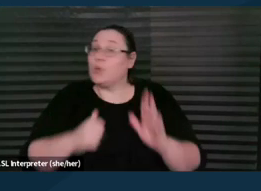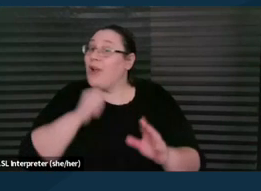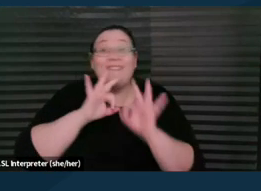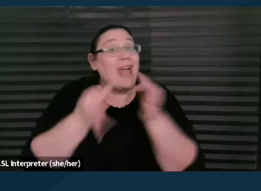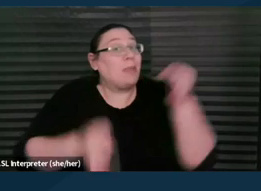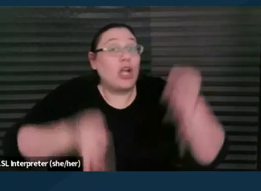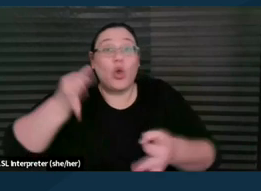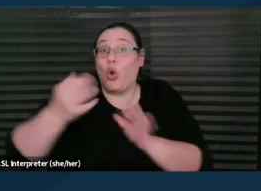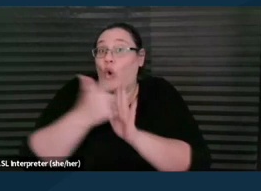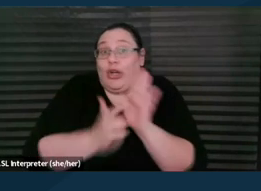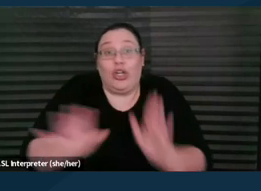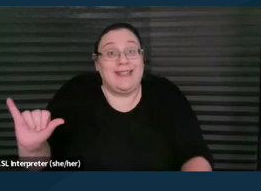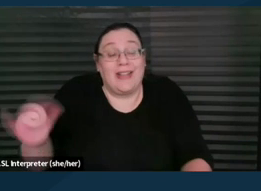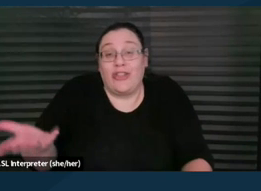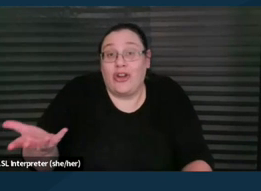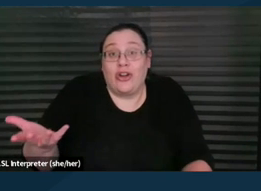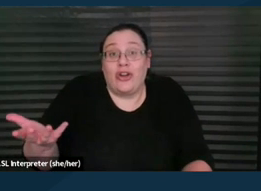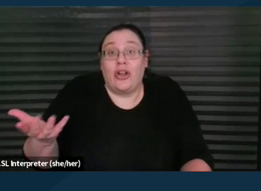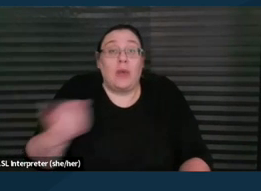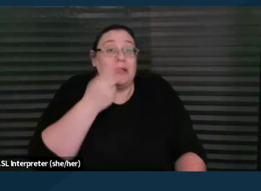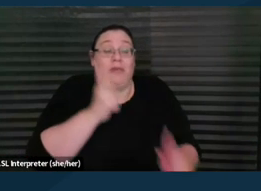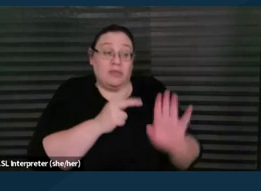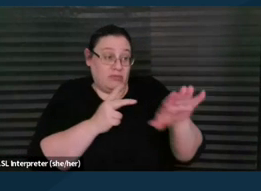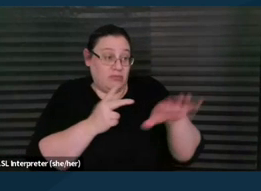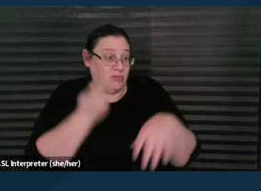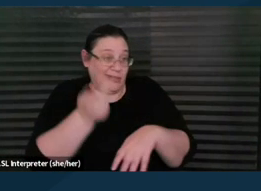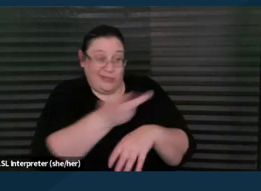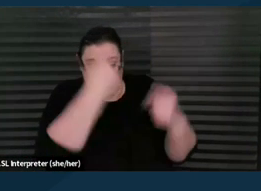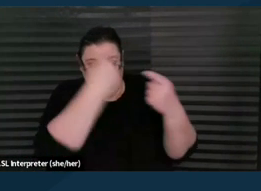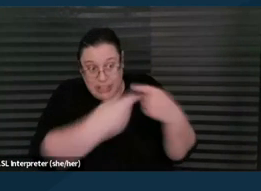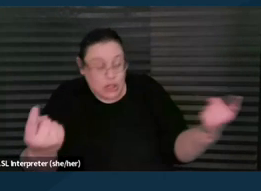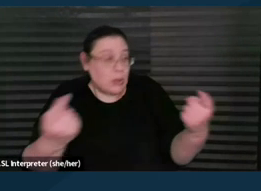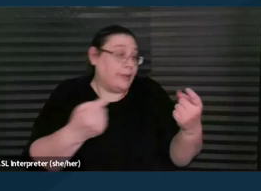and that we, you know, say to people, if you're having disagreements in terms of what you should or shouldn't do,